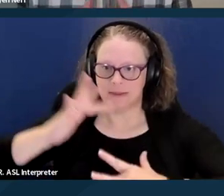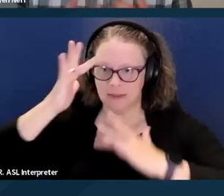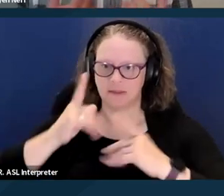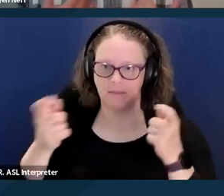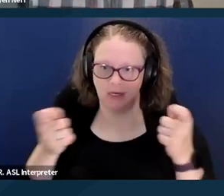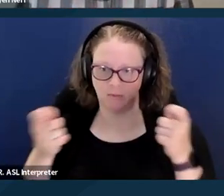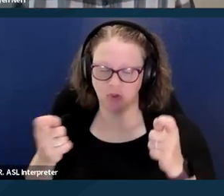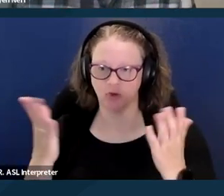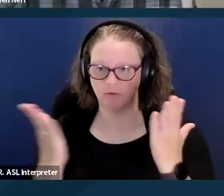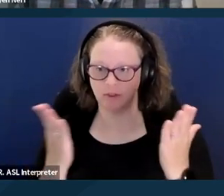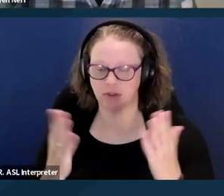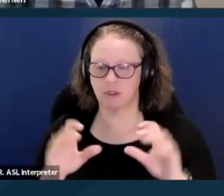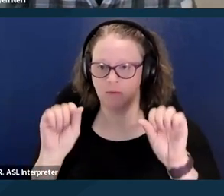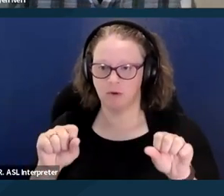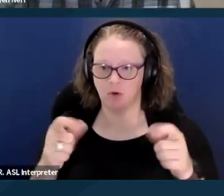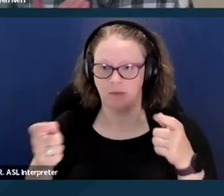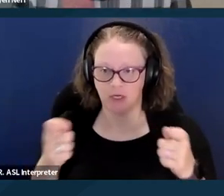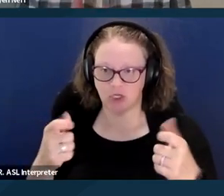being able to manage having HIV,